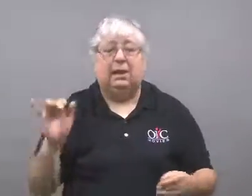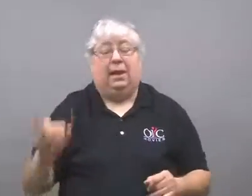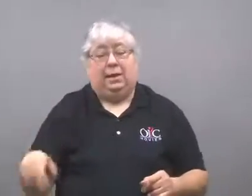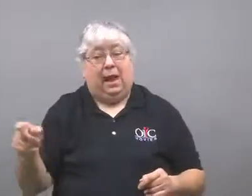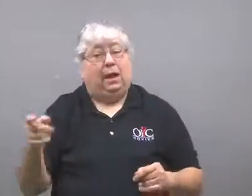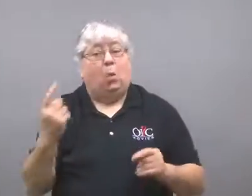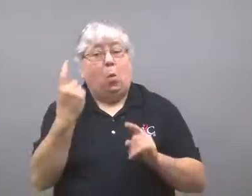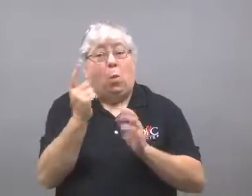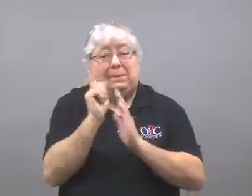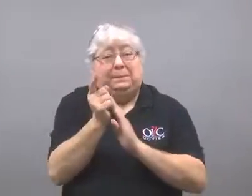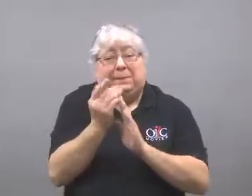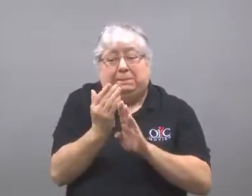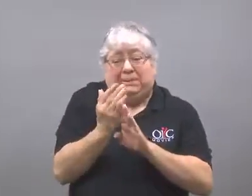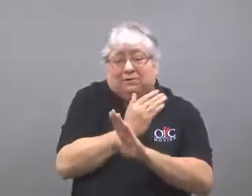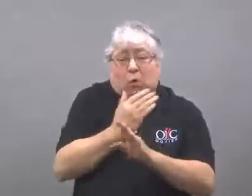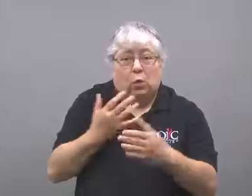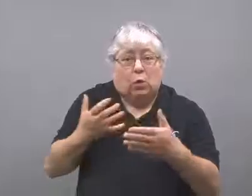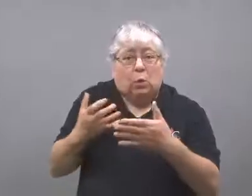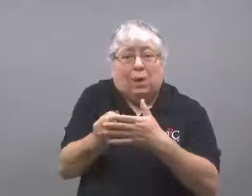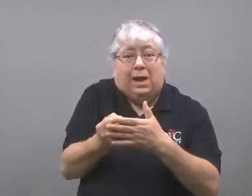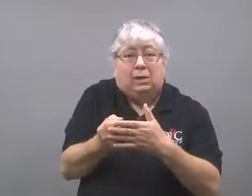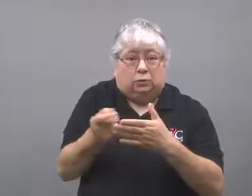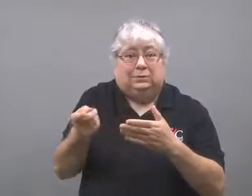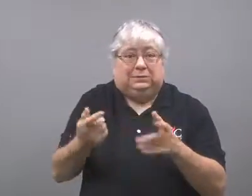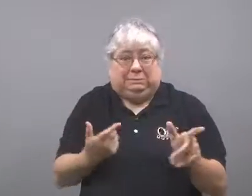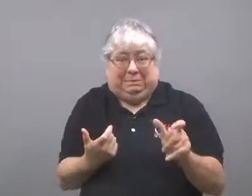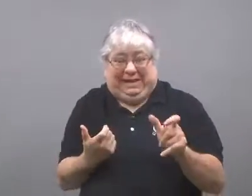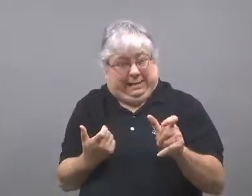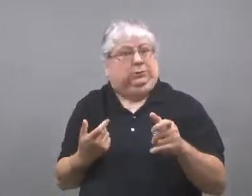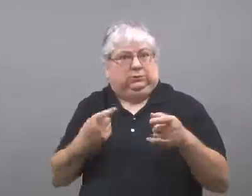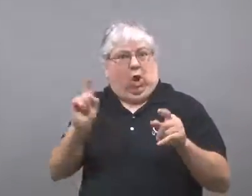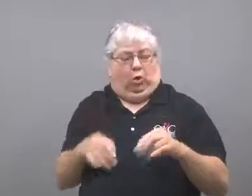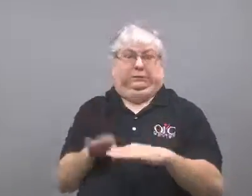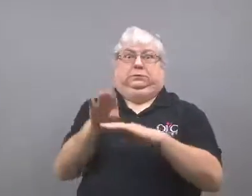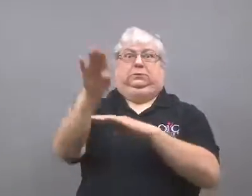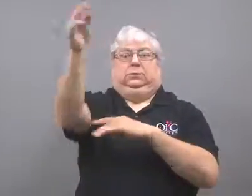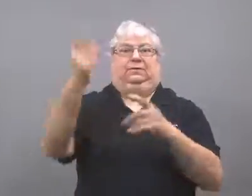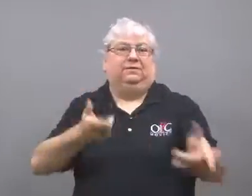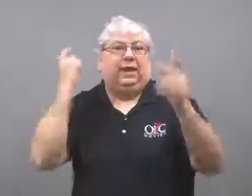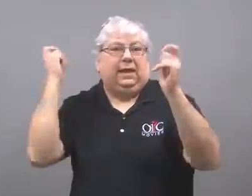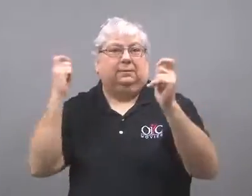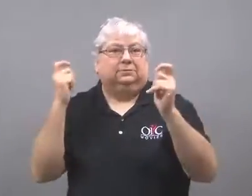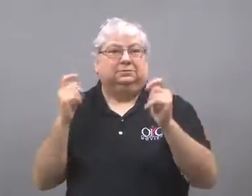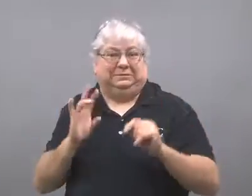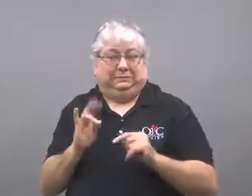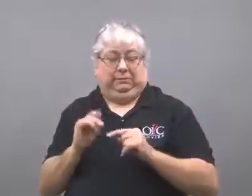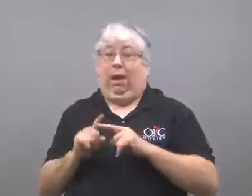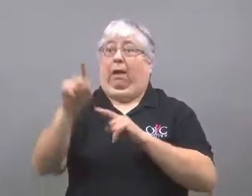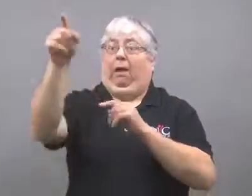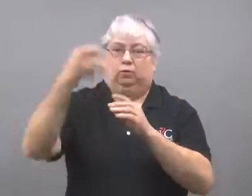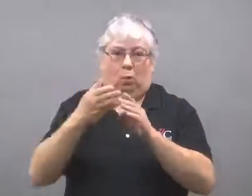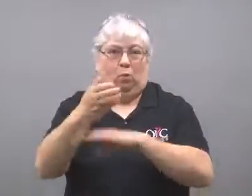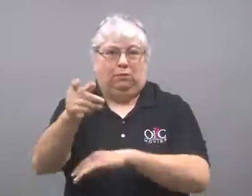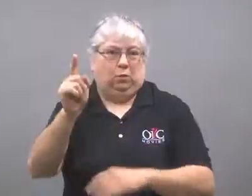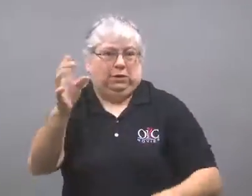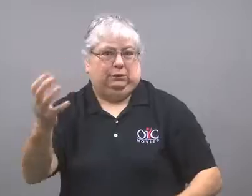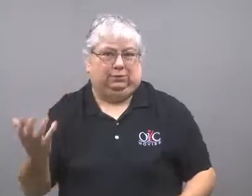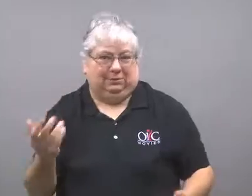One minute before the crash was when the train suddenly accelerated from 70 to over 100.